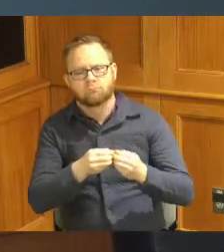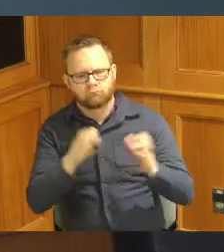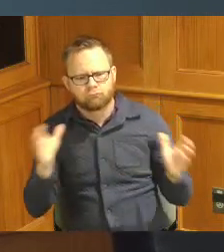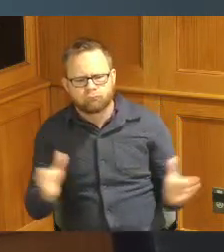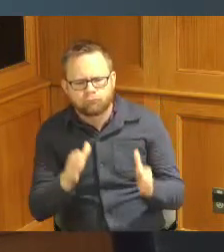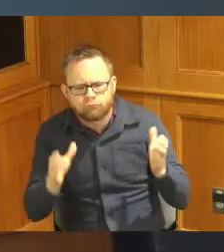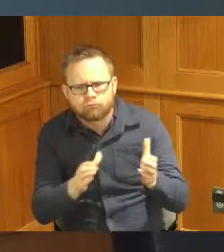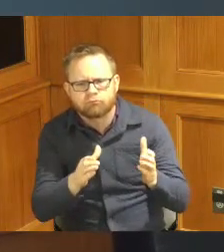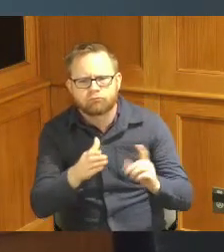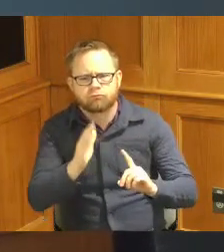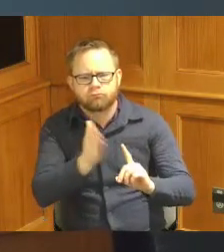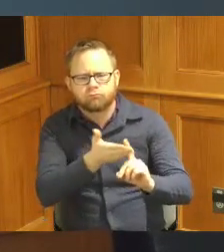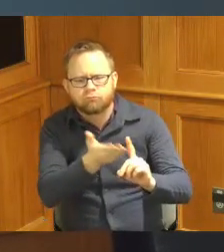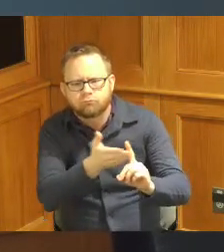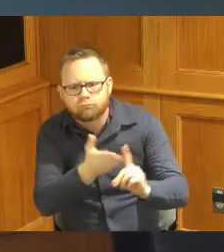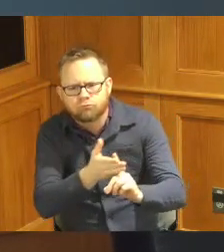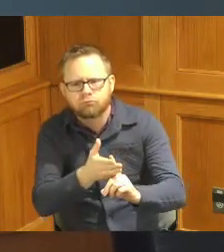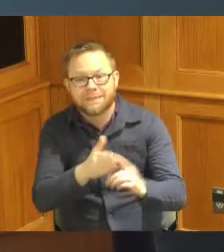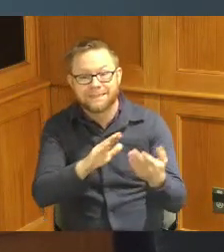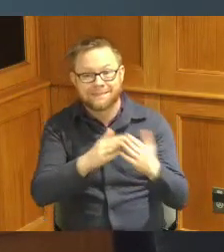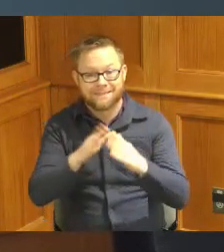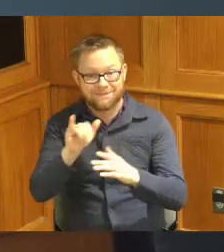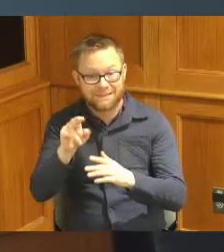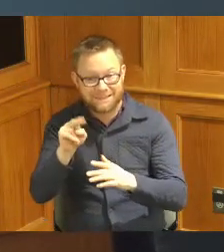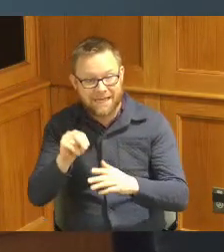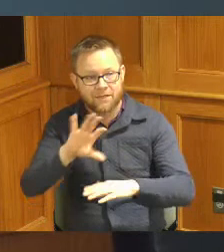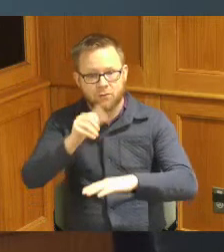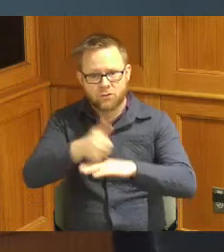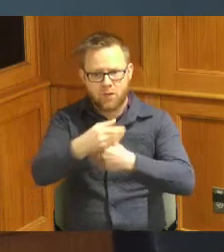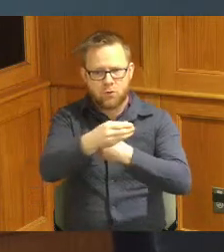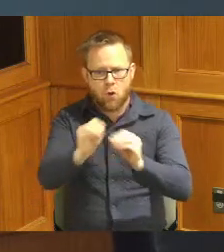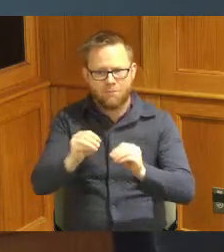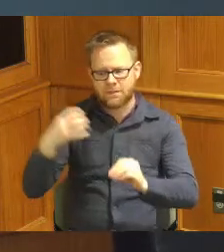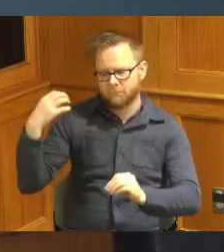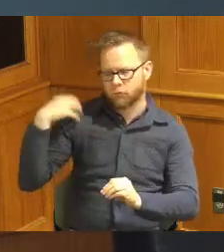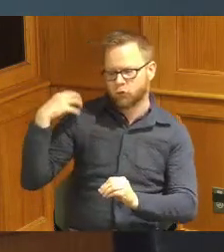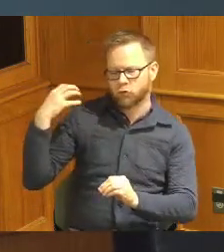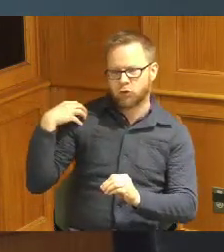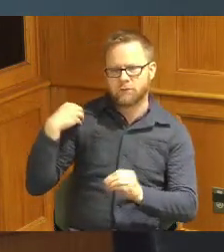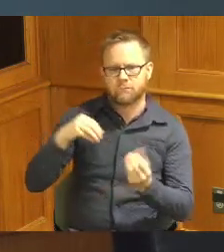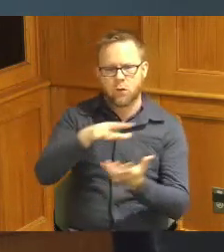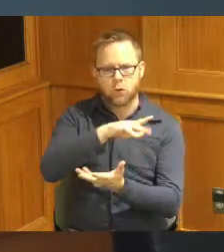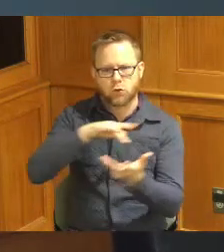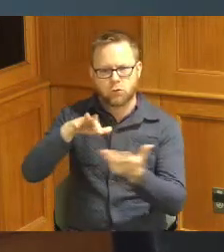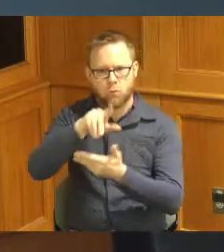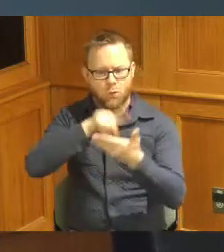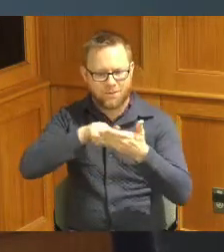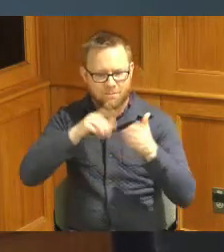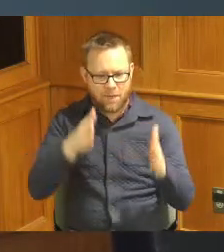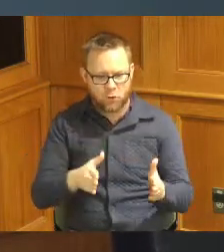create the Office of Chief Smoke Inspector which was the beginning of what is now the